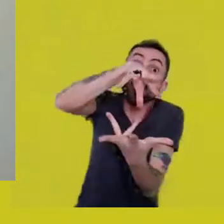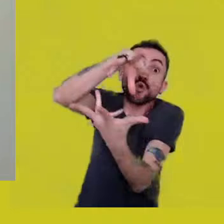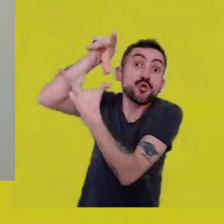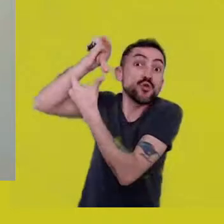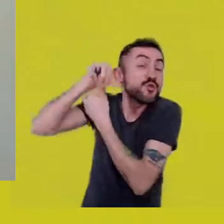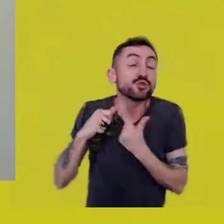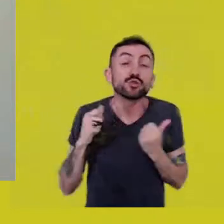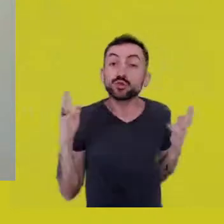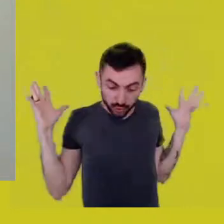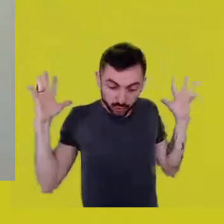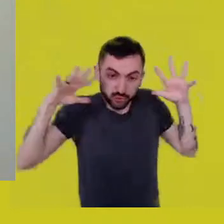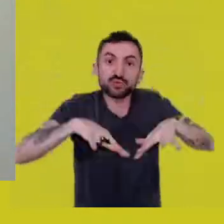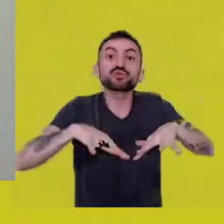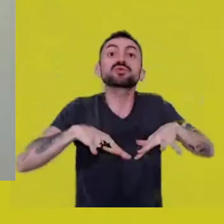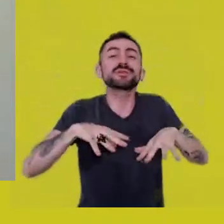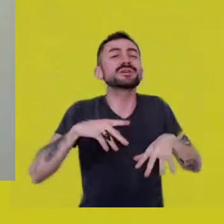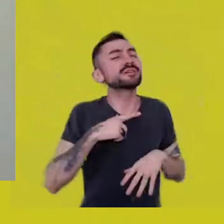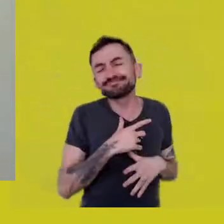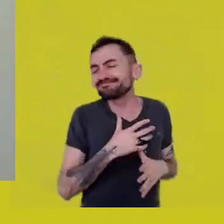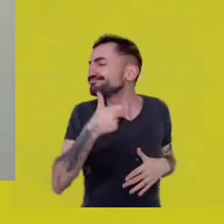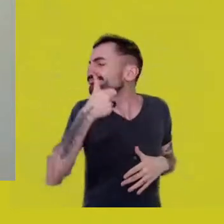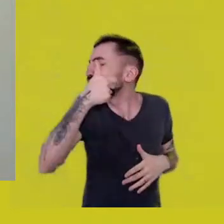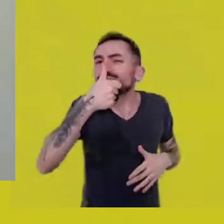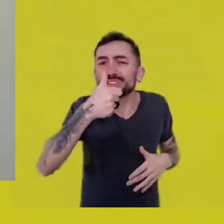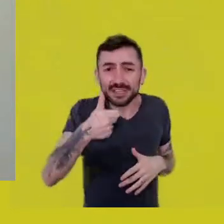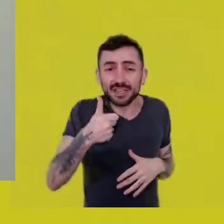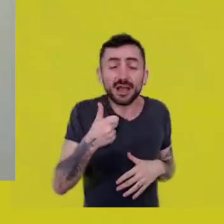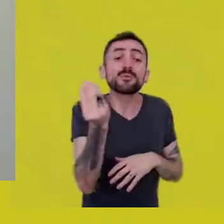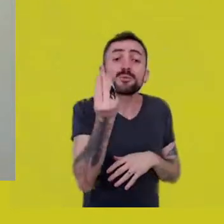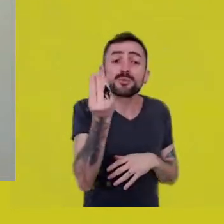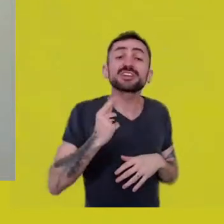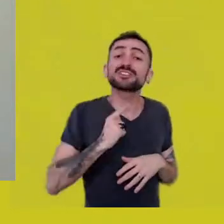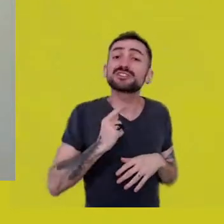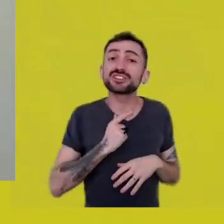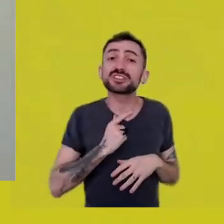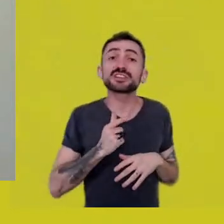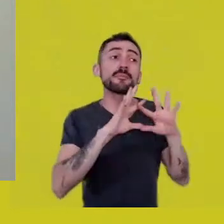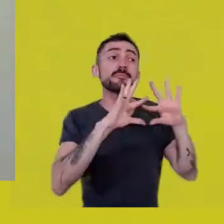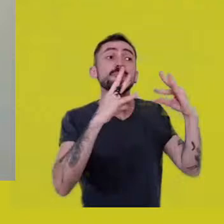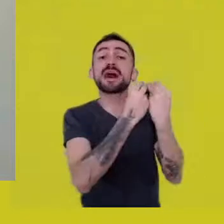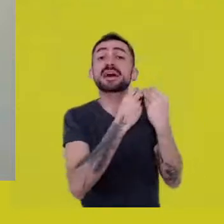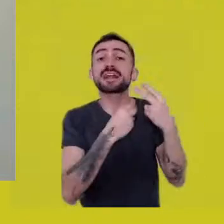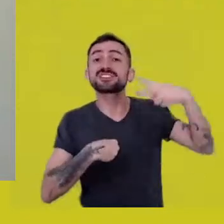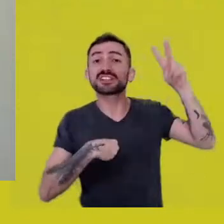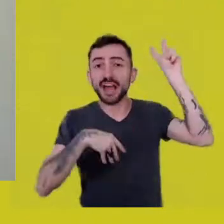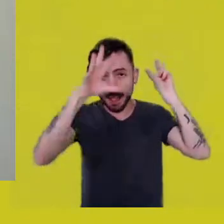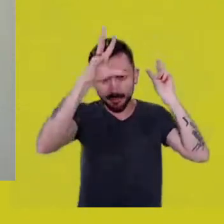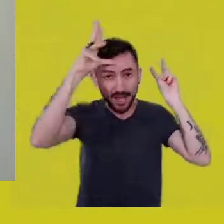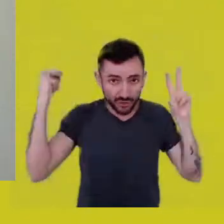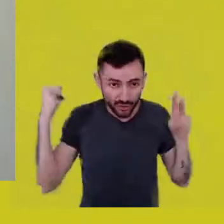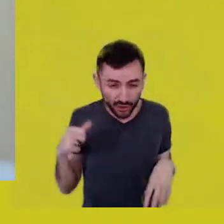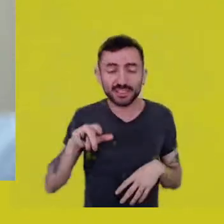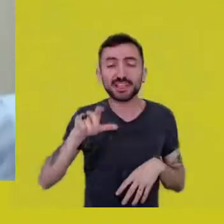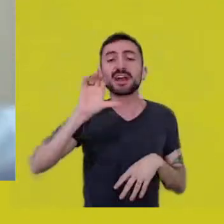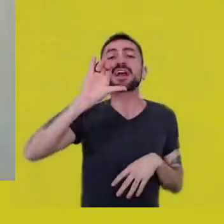It was very interesting, because our cousins from the Amazon came, the Kaxinawá, the Surui, the Terenas from Mato Grosso,